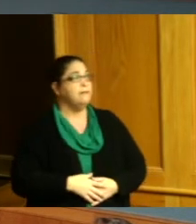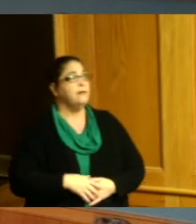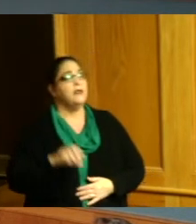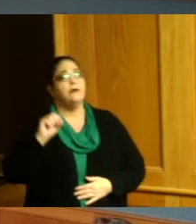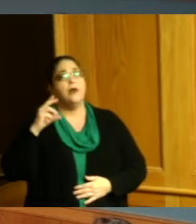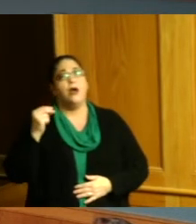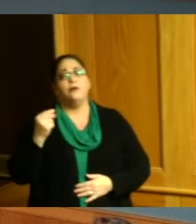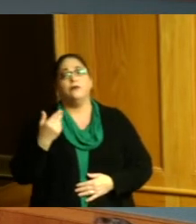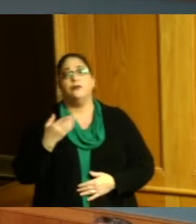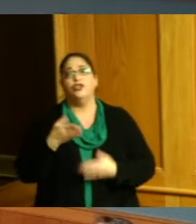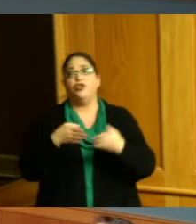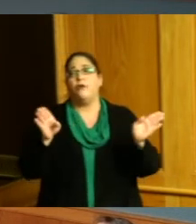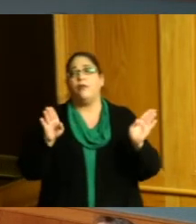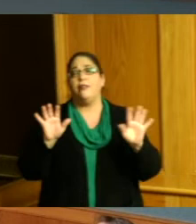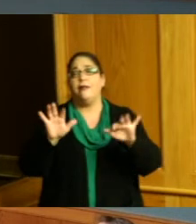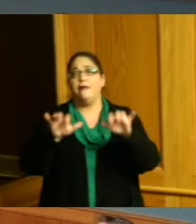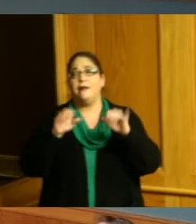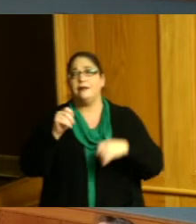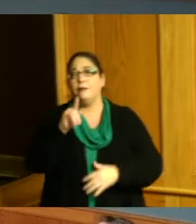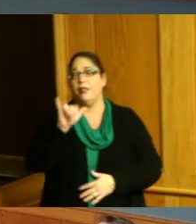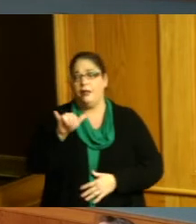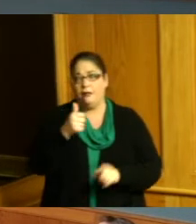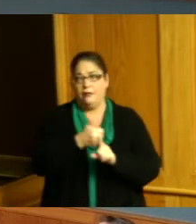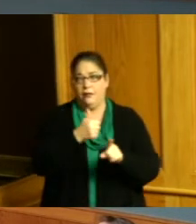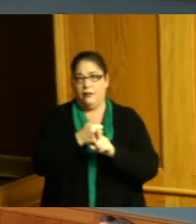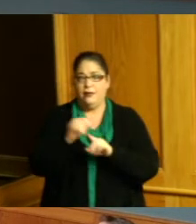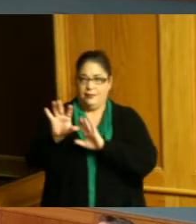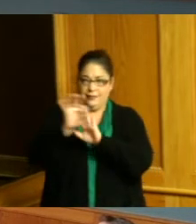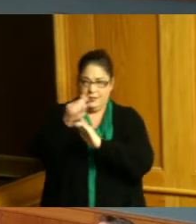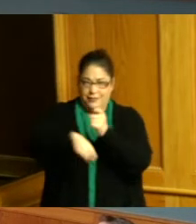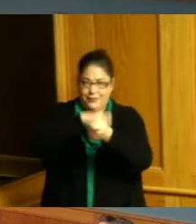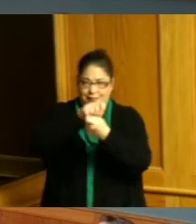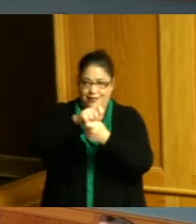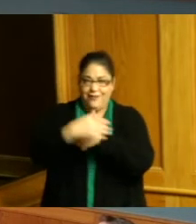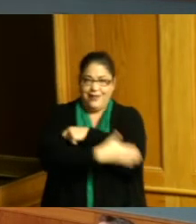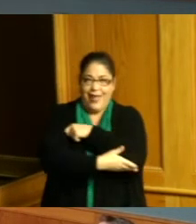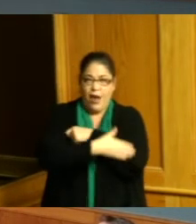assembly expressly gives County Commissioners specific and limited authority the Board of